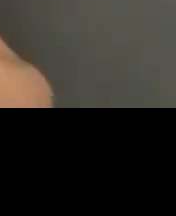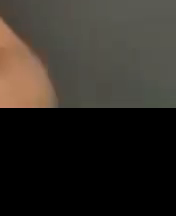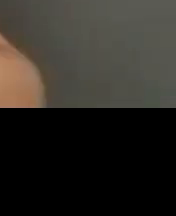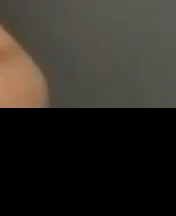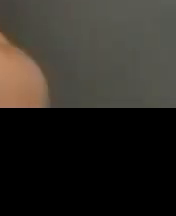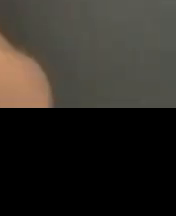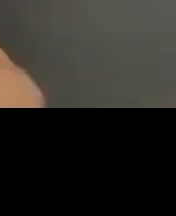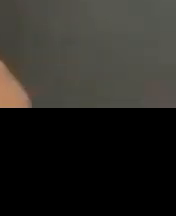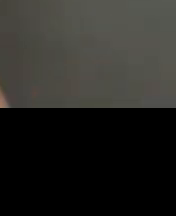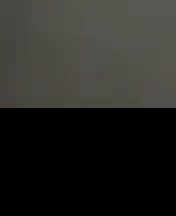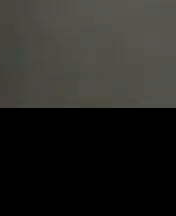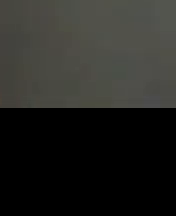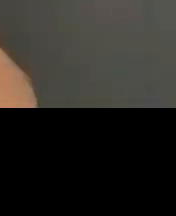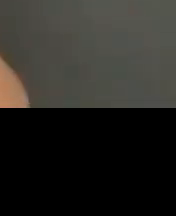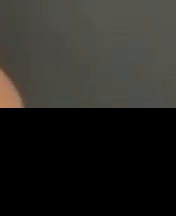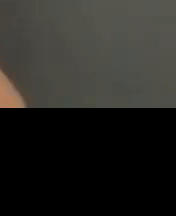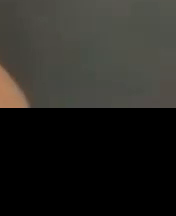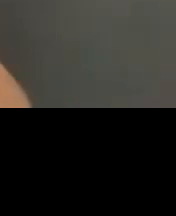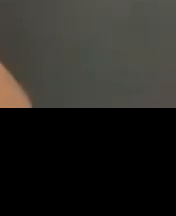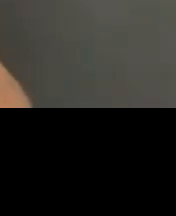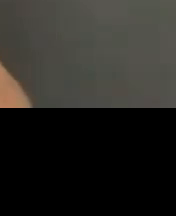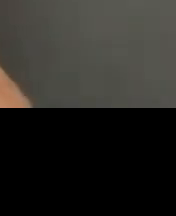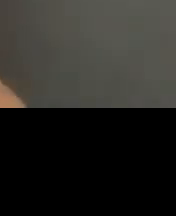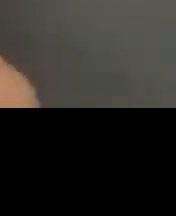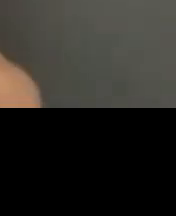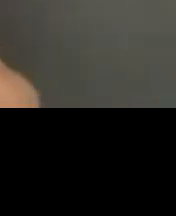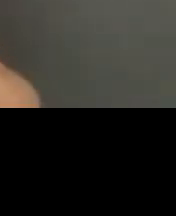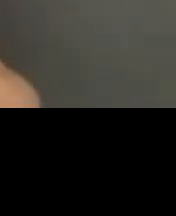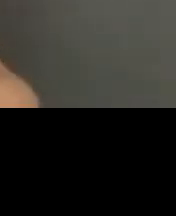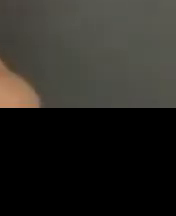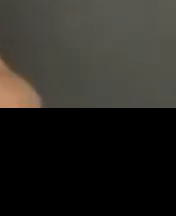um just wanted to remind everybody if you do have questions go ahead and fill out the information in